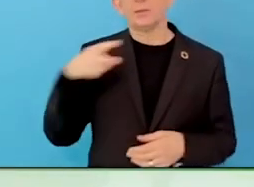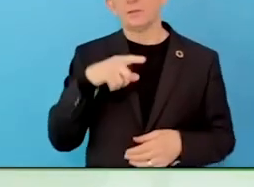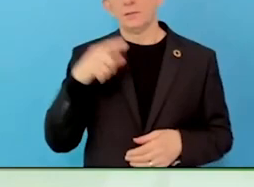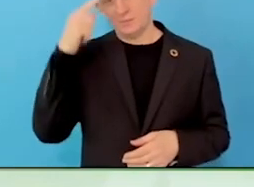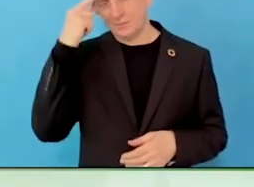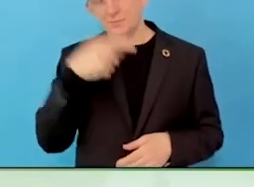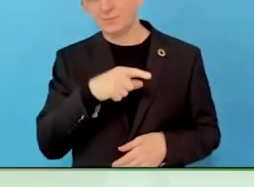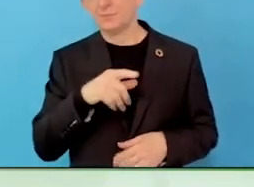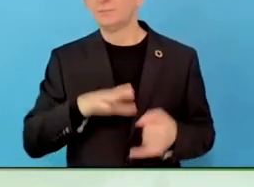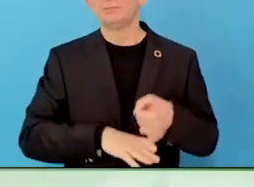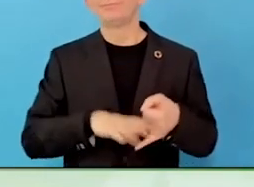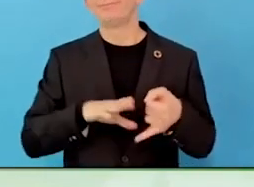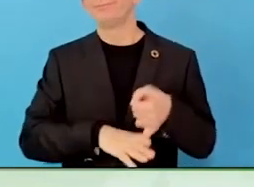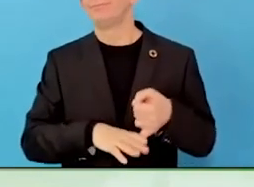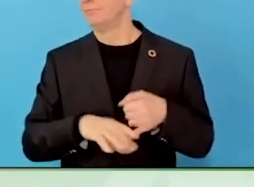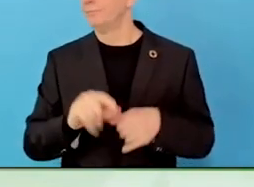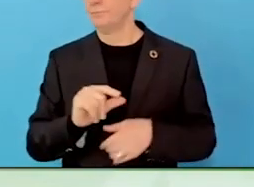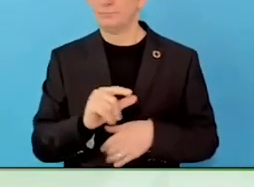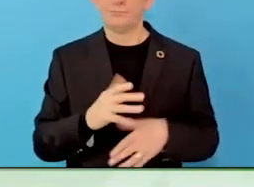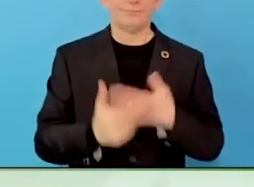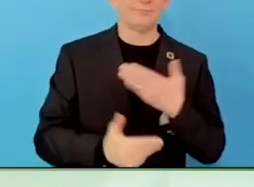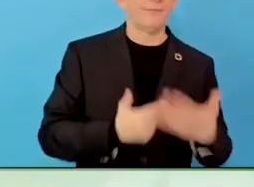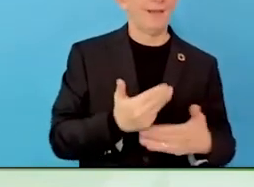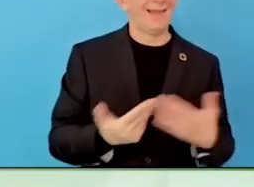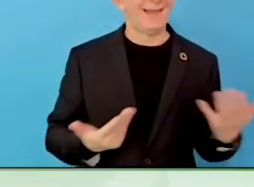I have a sister test, would you send your sister to something with